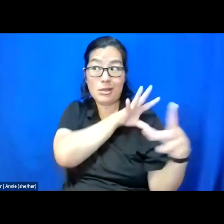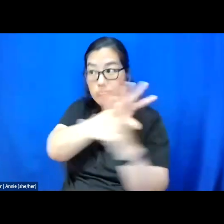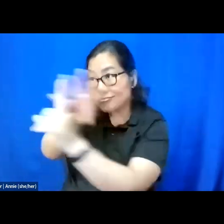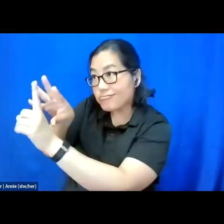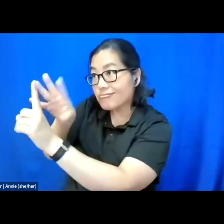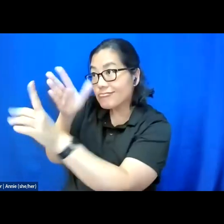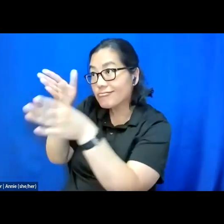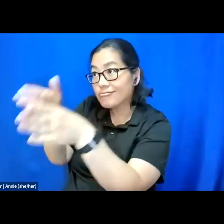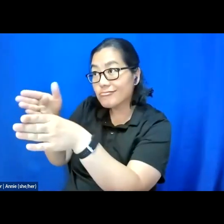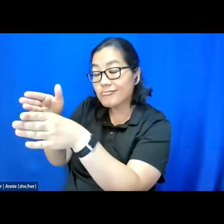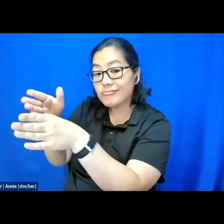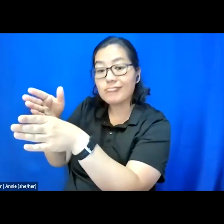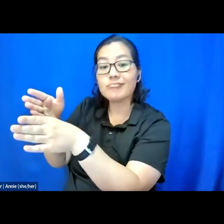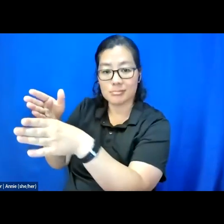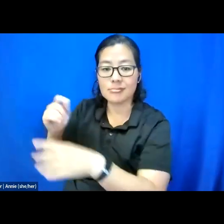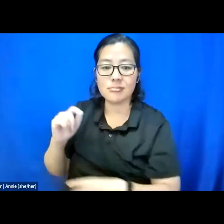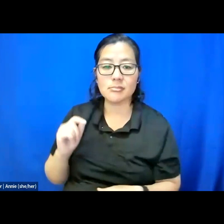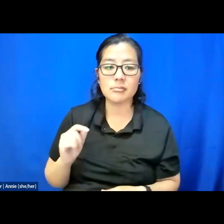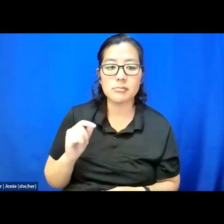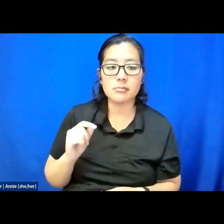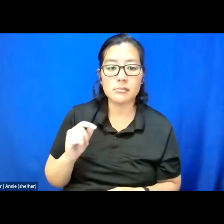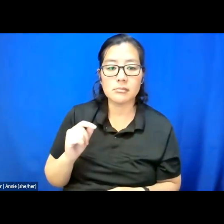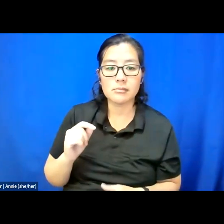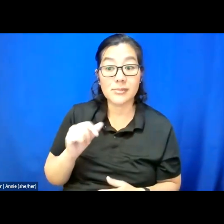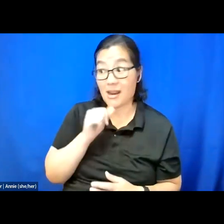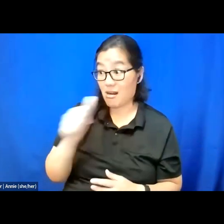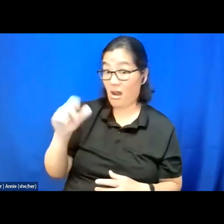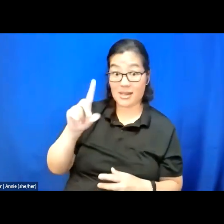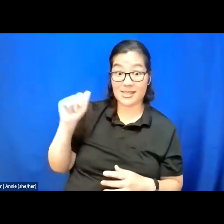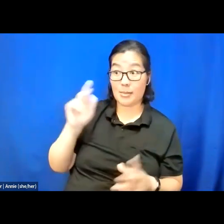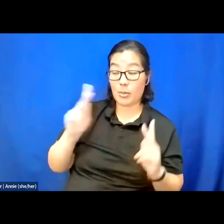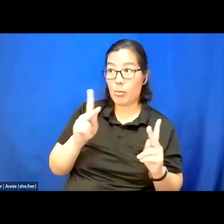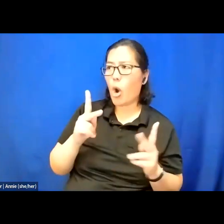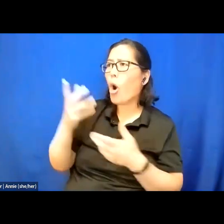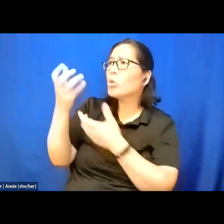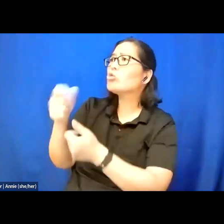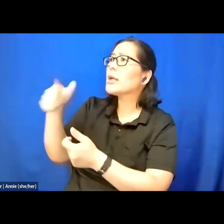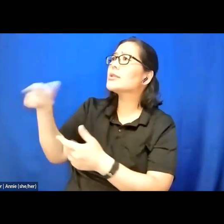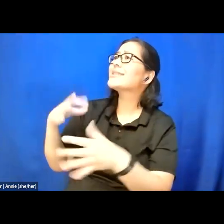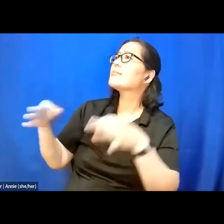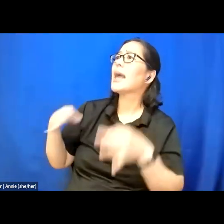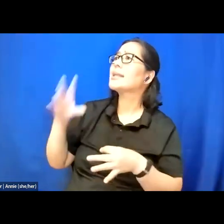the ones that nondisabled people trust the most to talk about disability experiences,